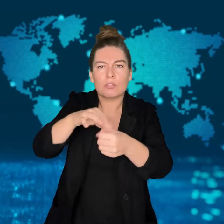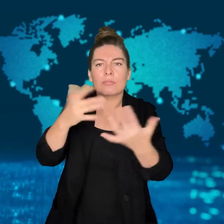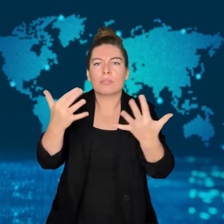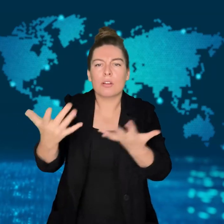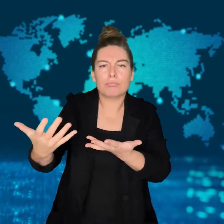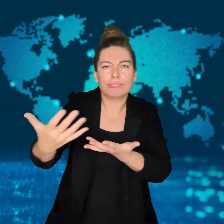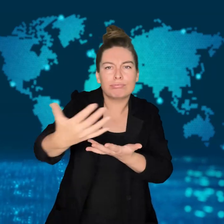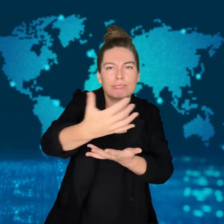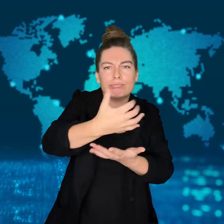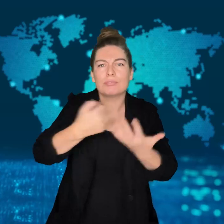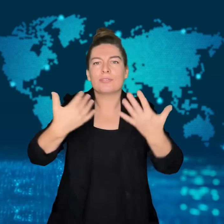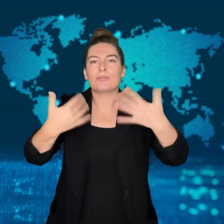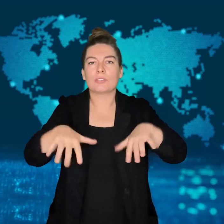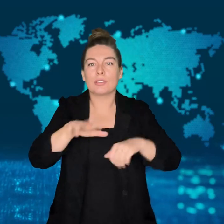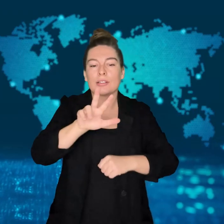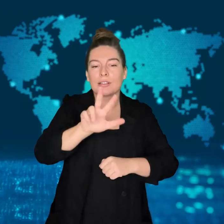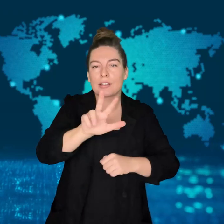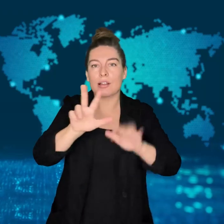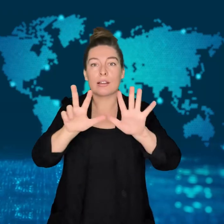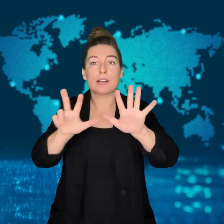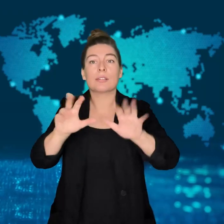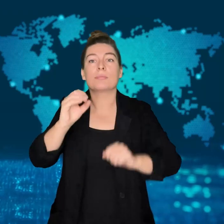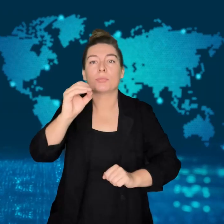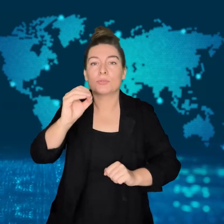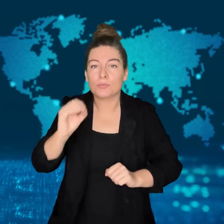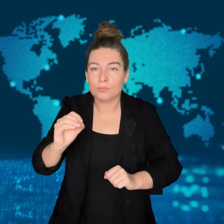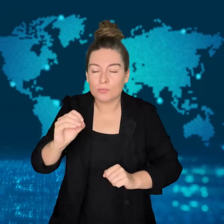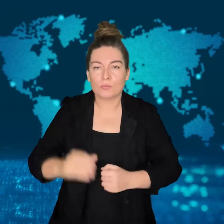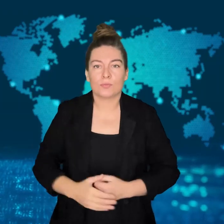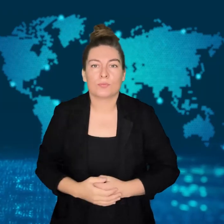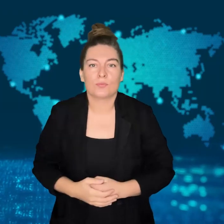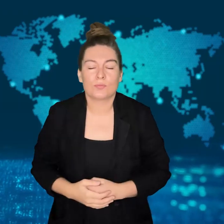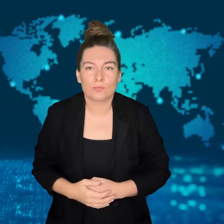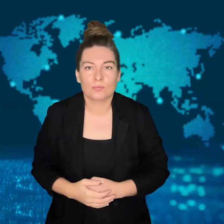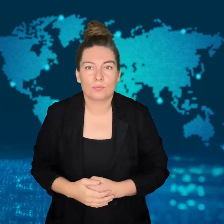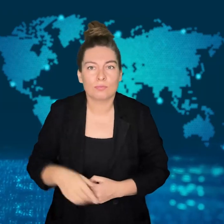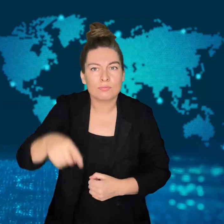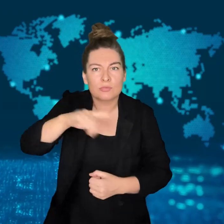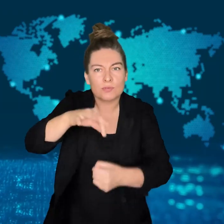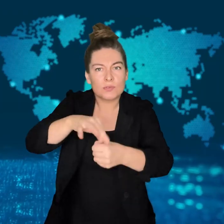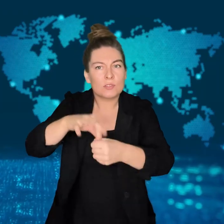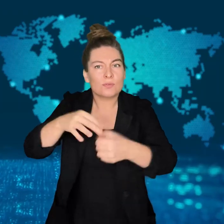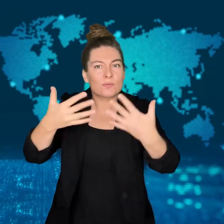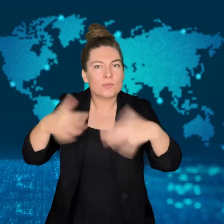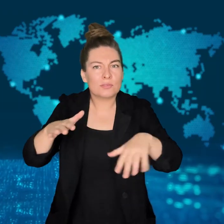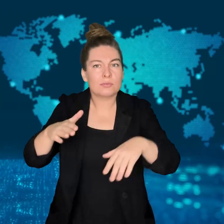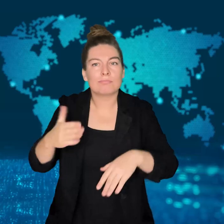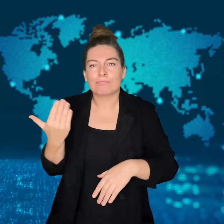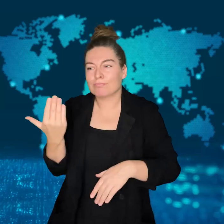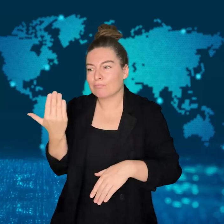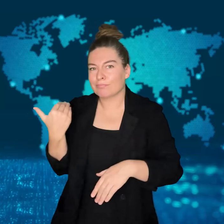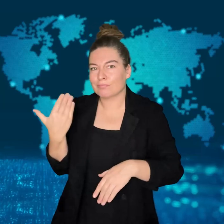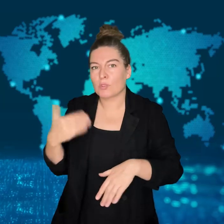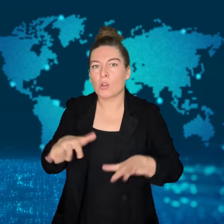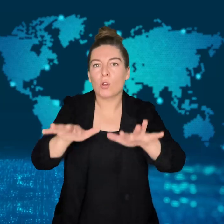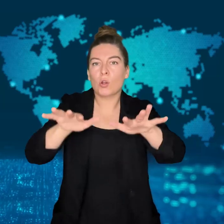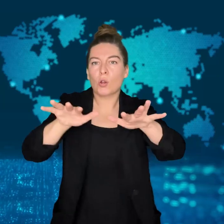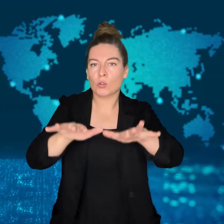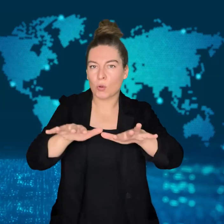Race relations in the country have been increasingly heated.